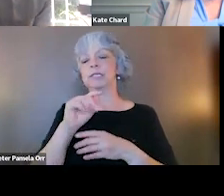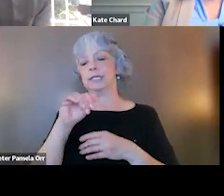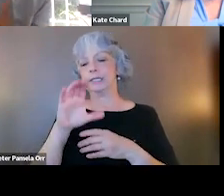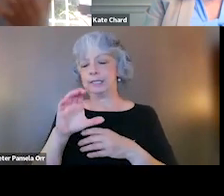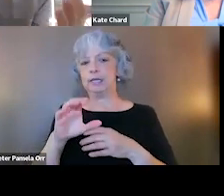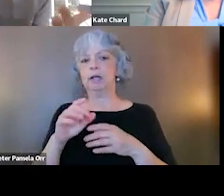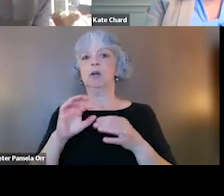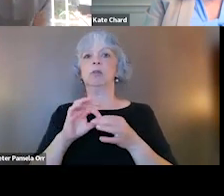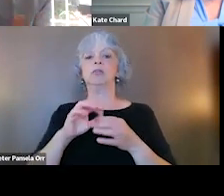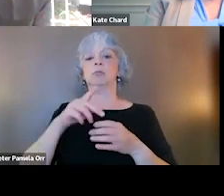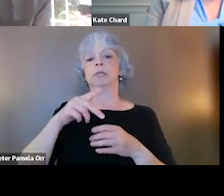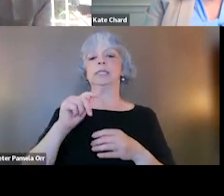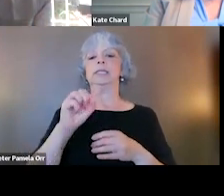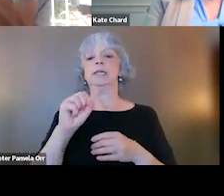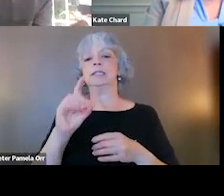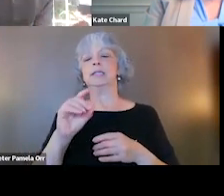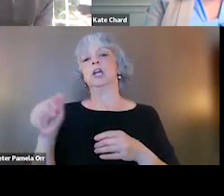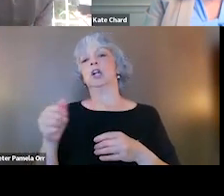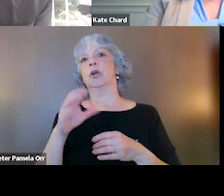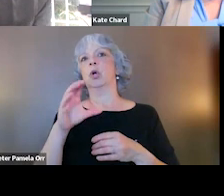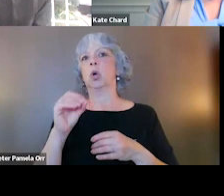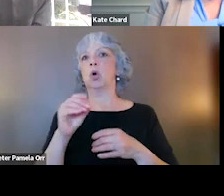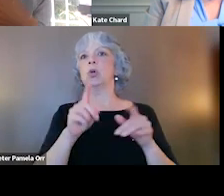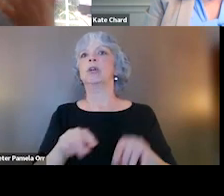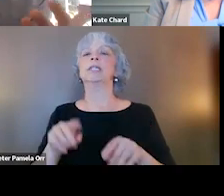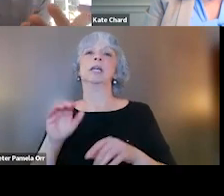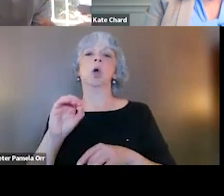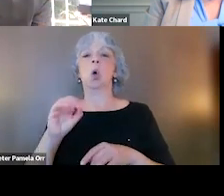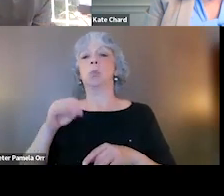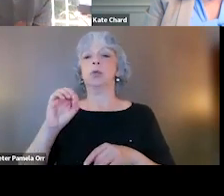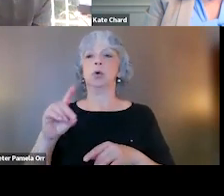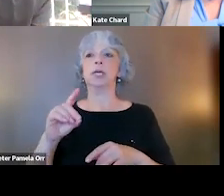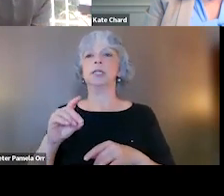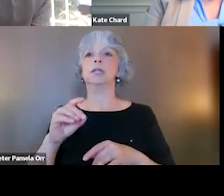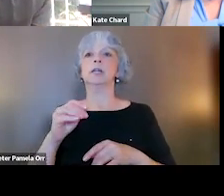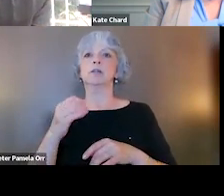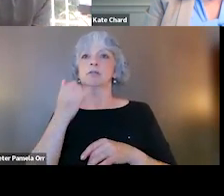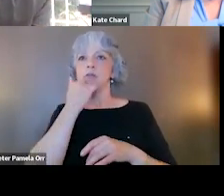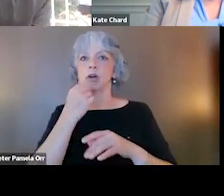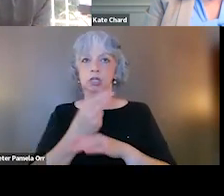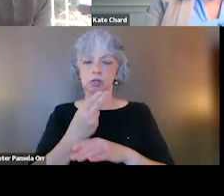and other co-occurrence disorders like opioid use disorder and making sure that medications are available for those disorders as well.